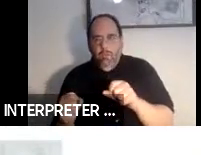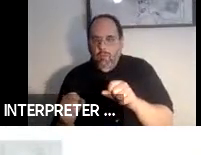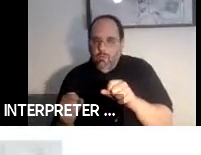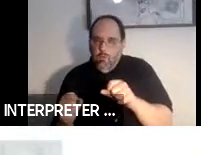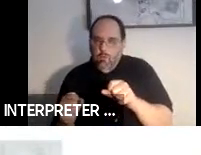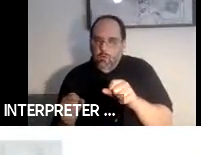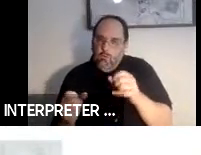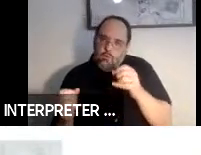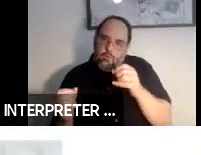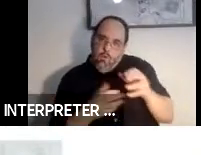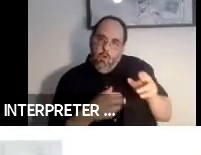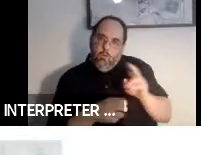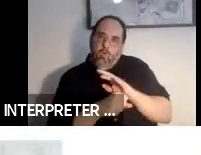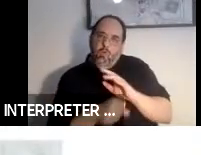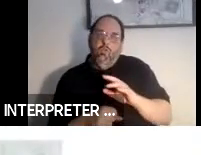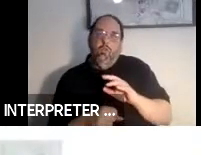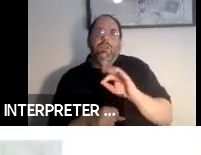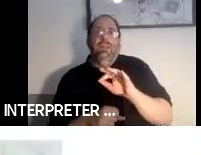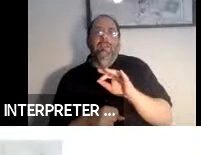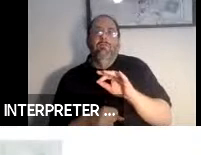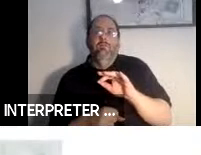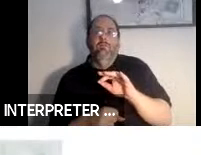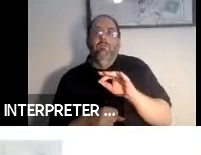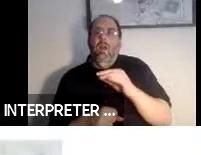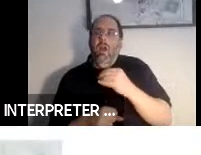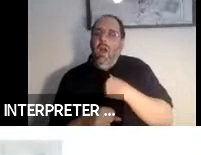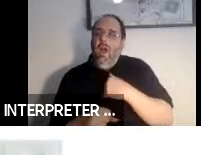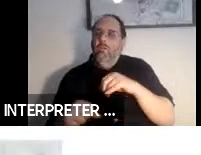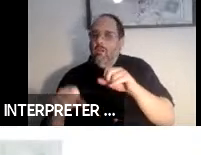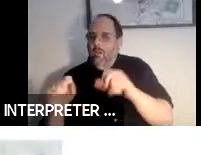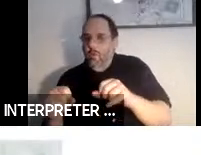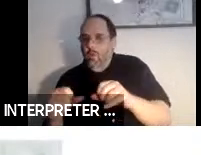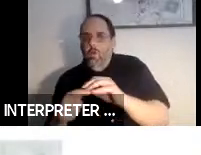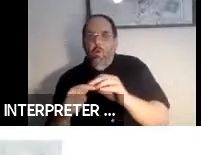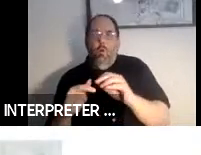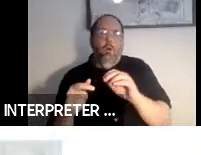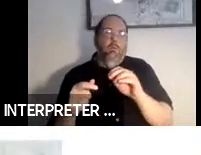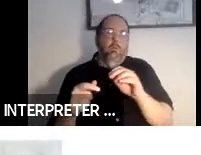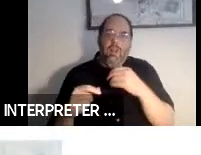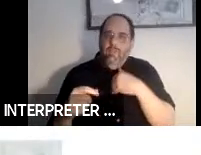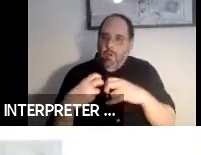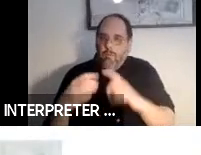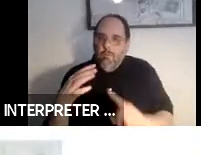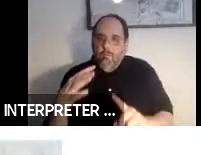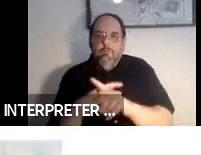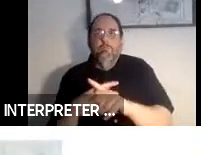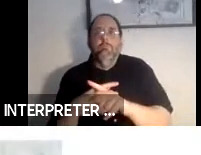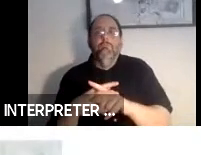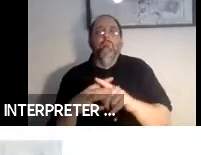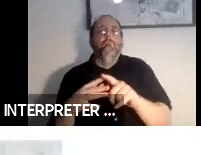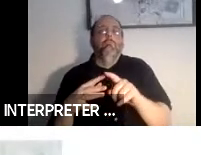users about their capabilities or changes in their capabilities. And this could lead to some severe